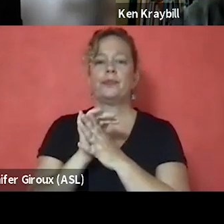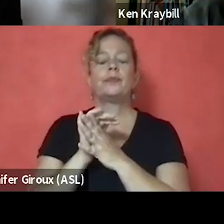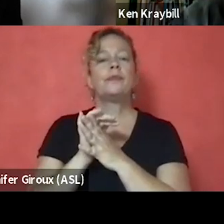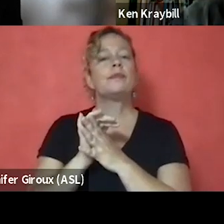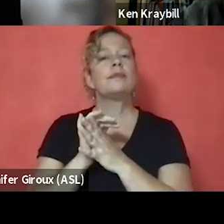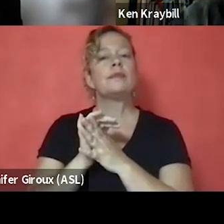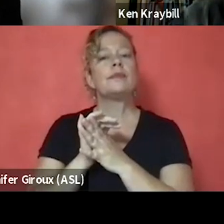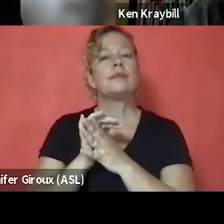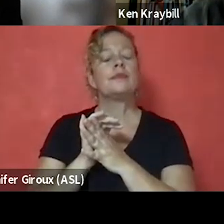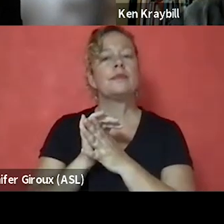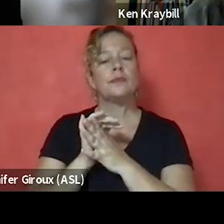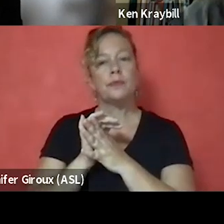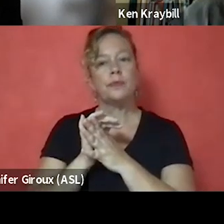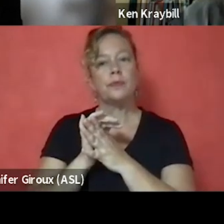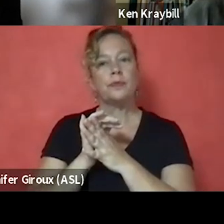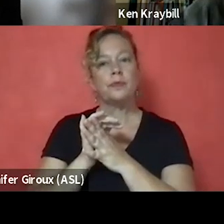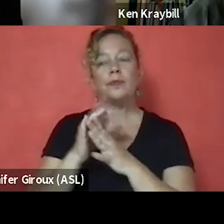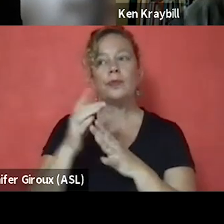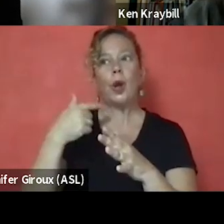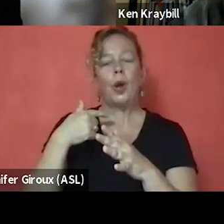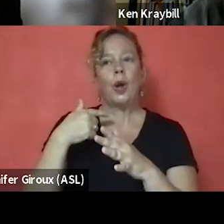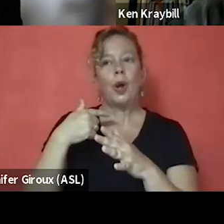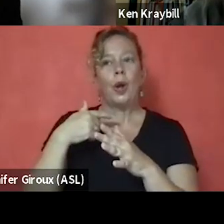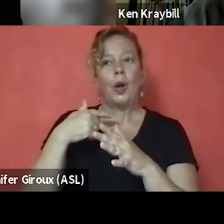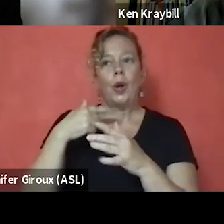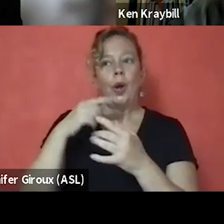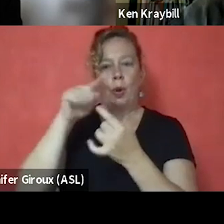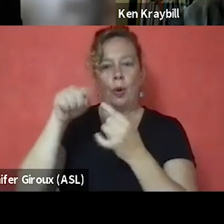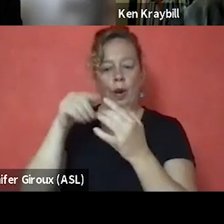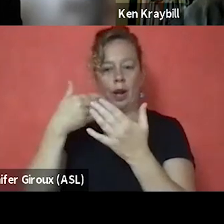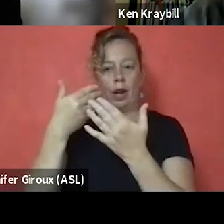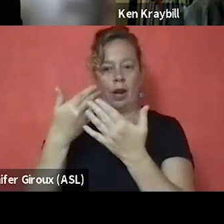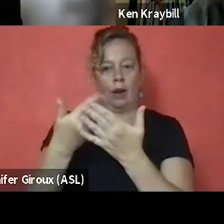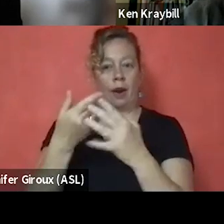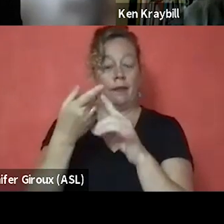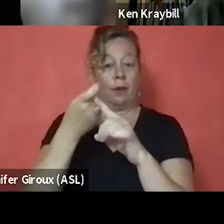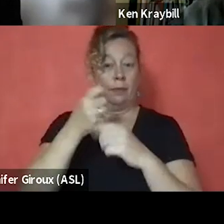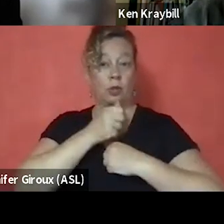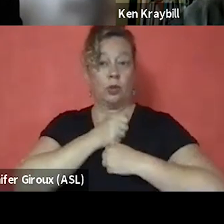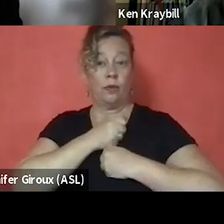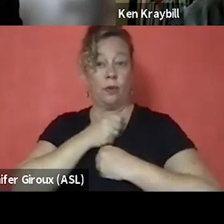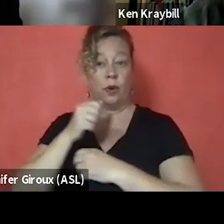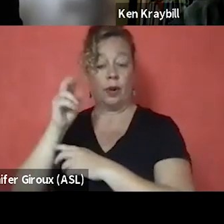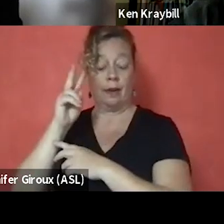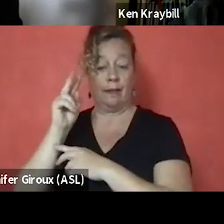I mean, when I returned home from the service, Vietnam era army veteran,